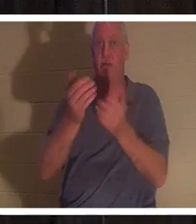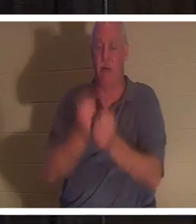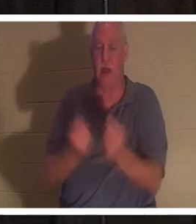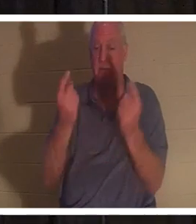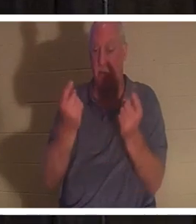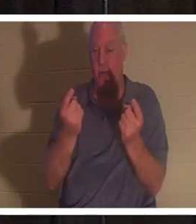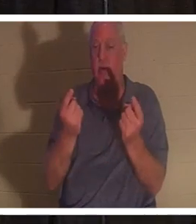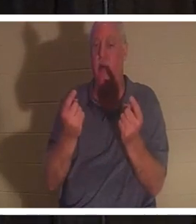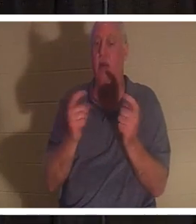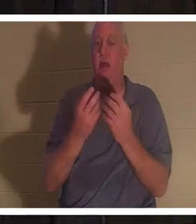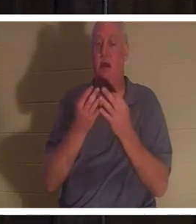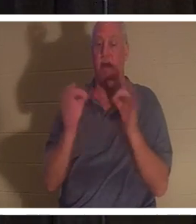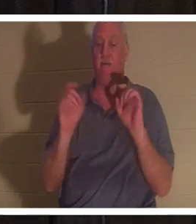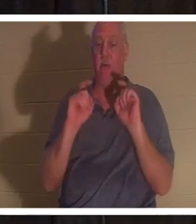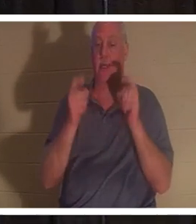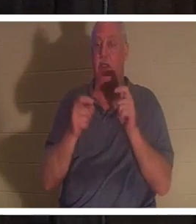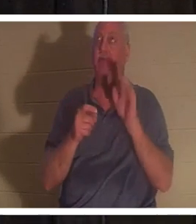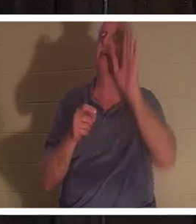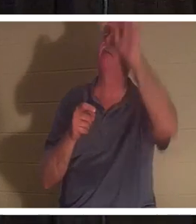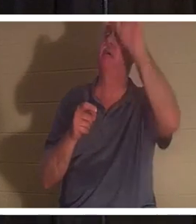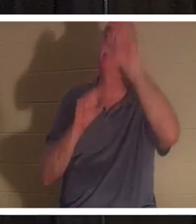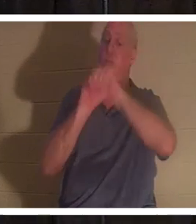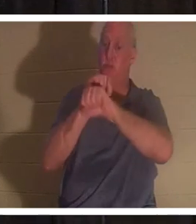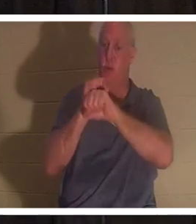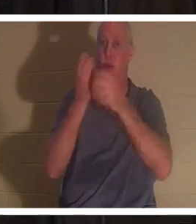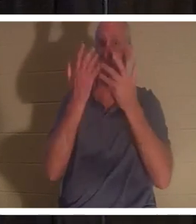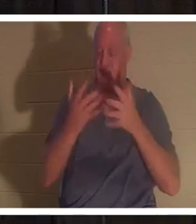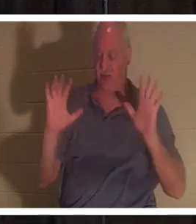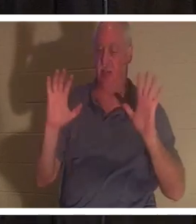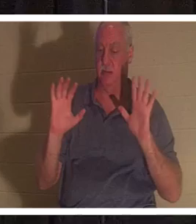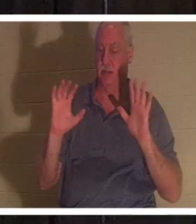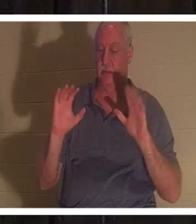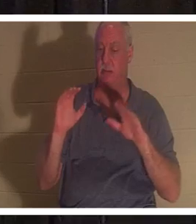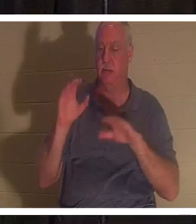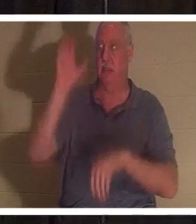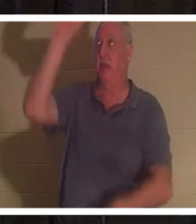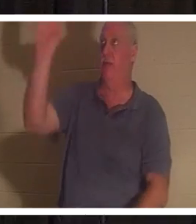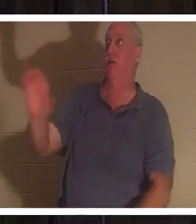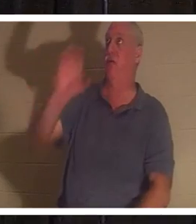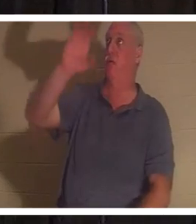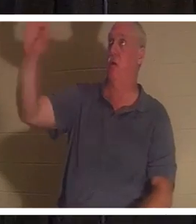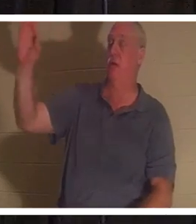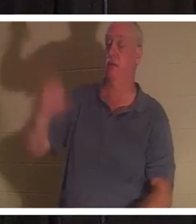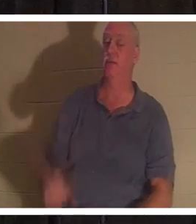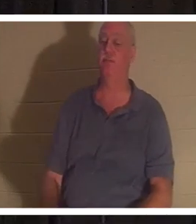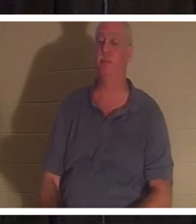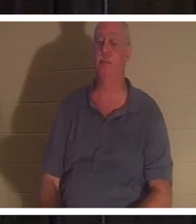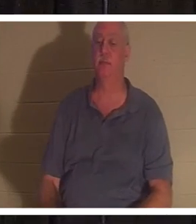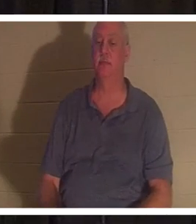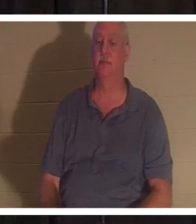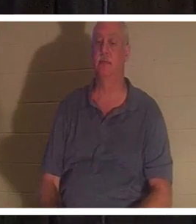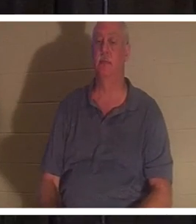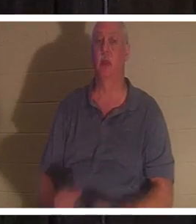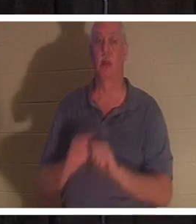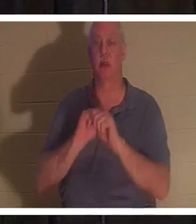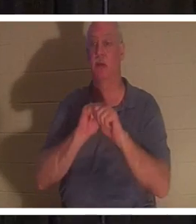free gift of his finished work at the cross of Calvary. He says, "All of you that come to me,